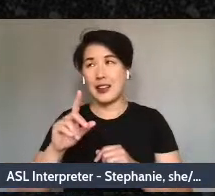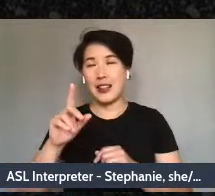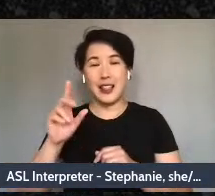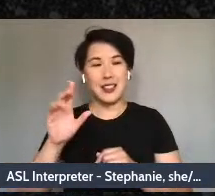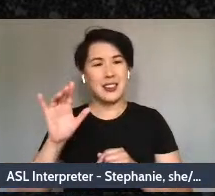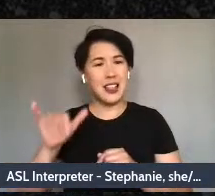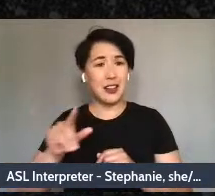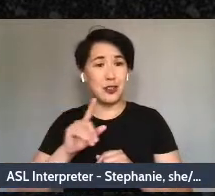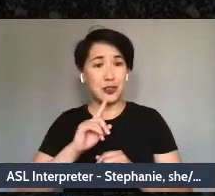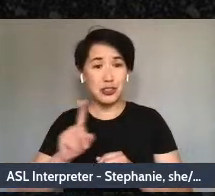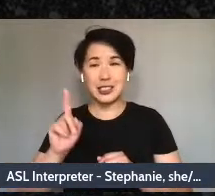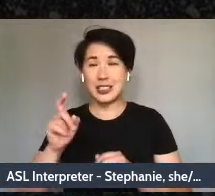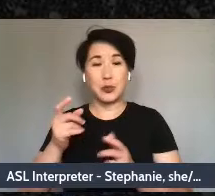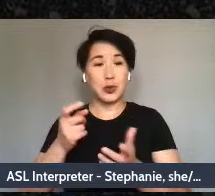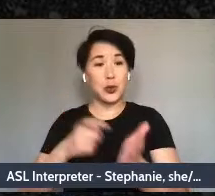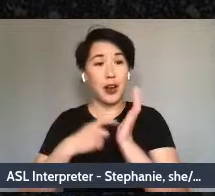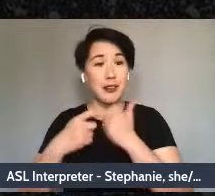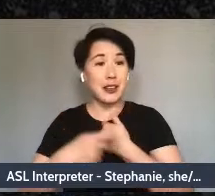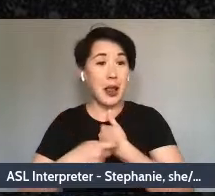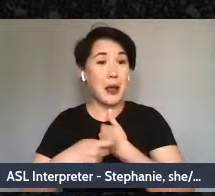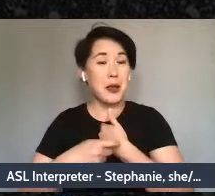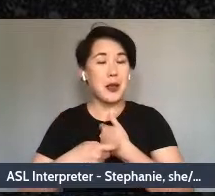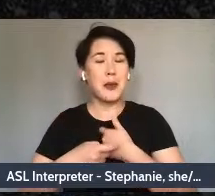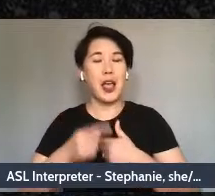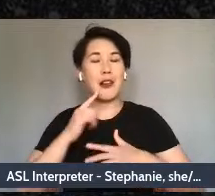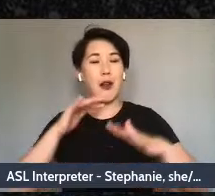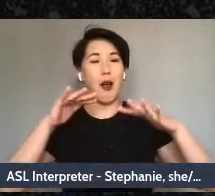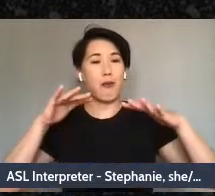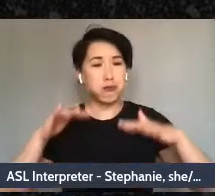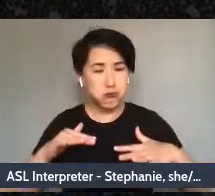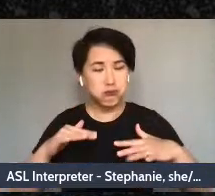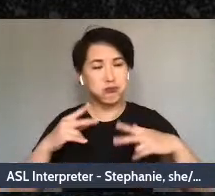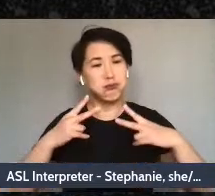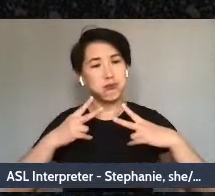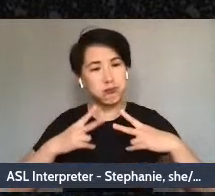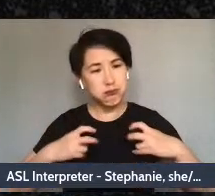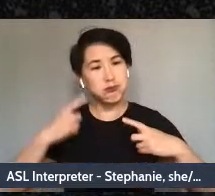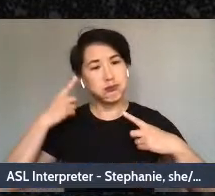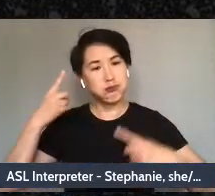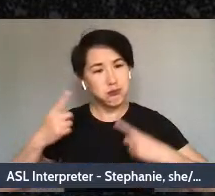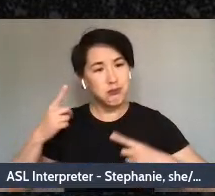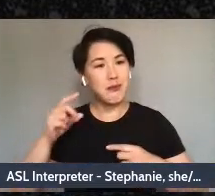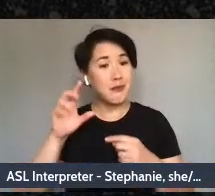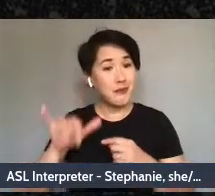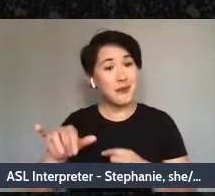questions. And I think that that's what mad mapping offers you it offers you opportunity